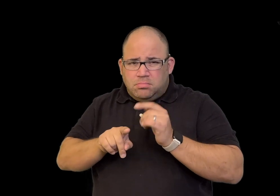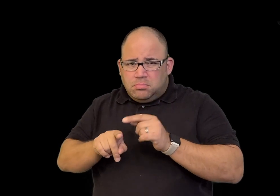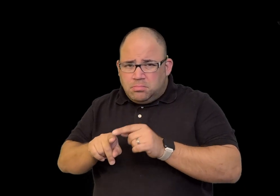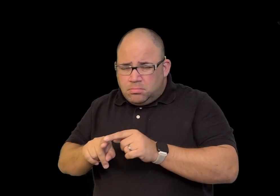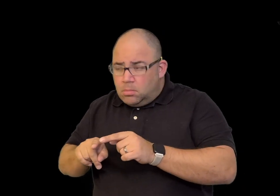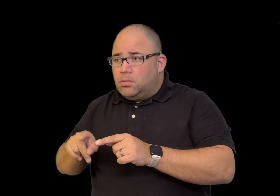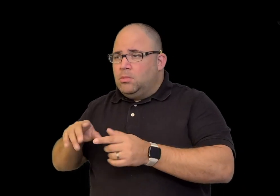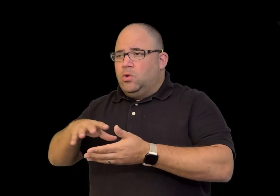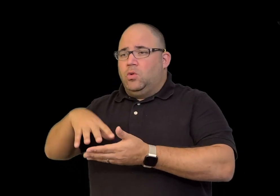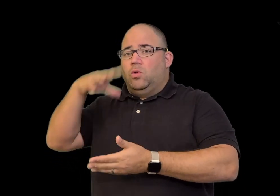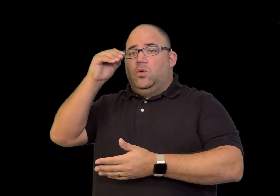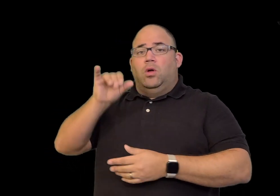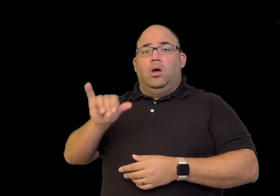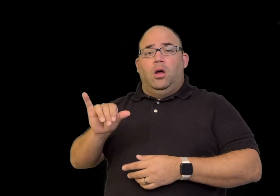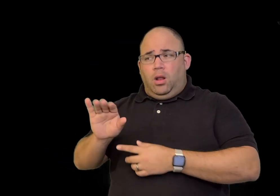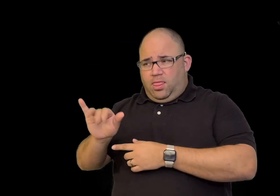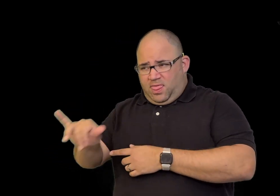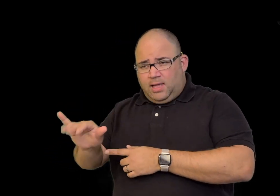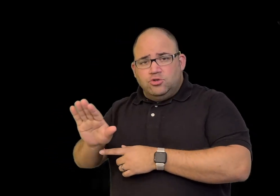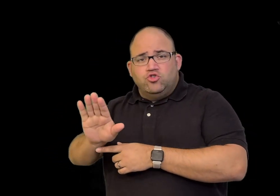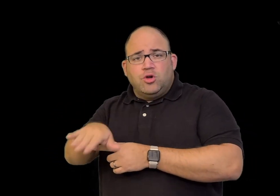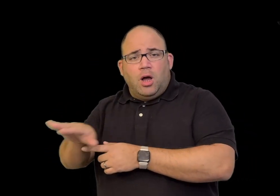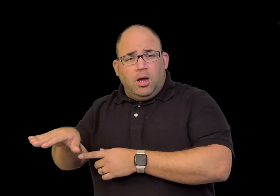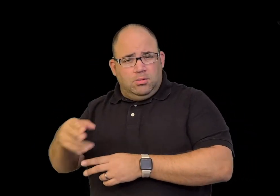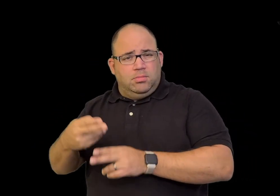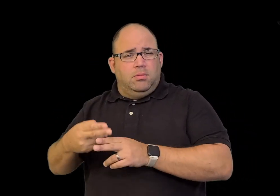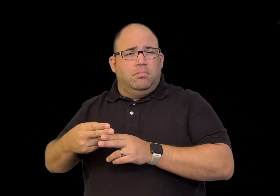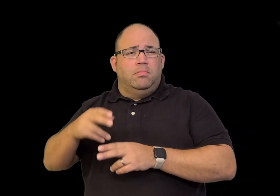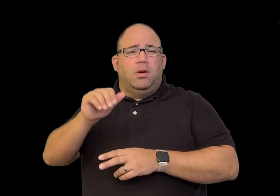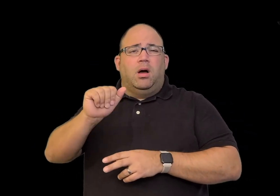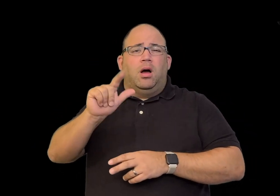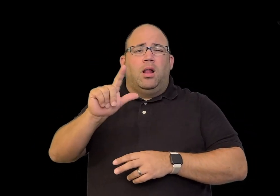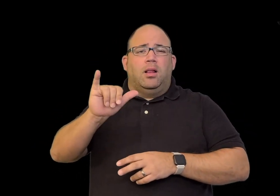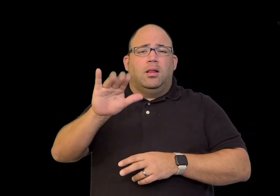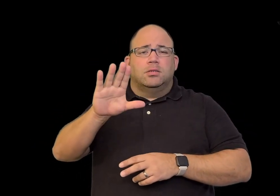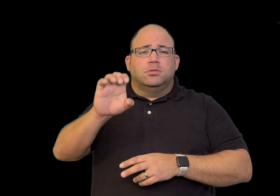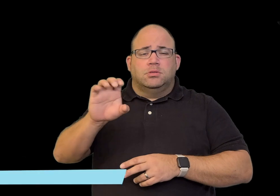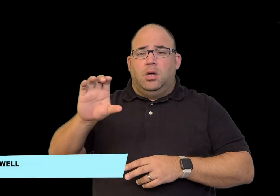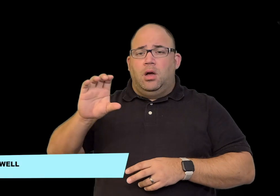Upon investigating he learned that the child,